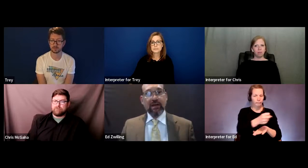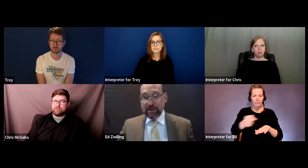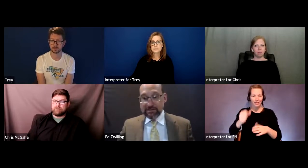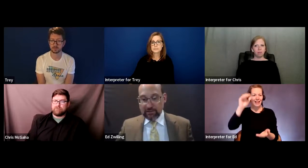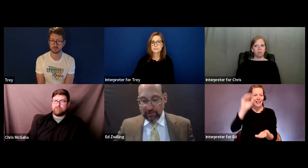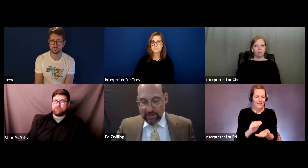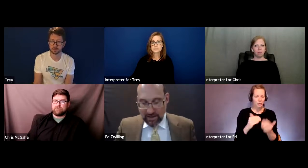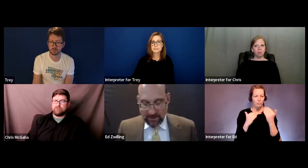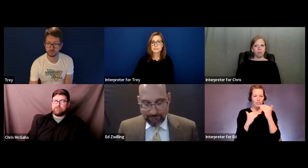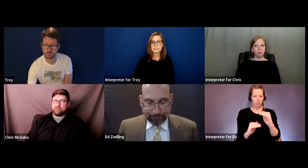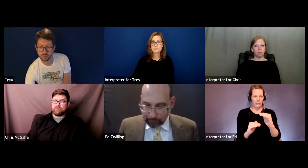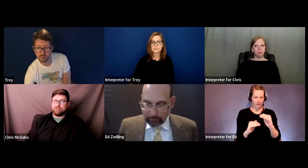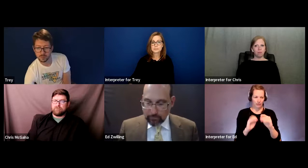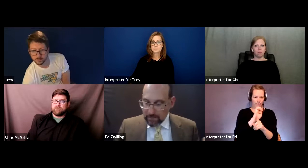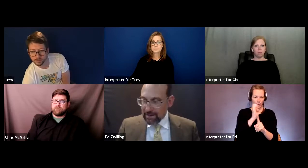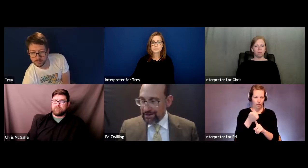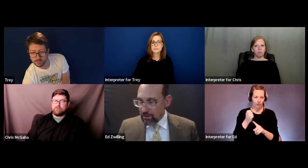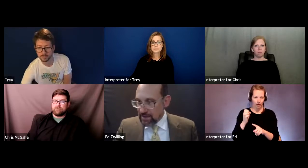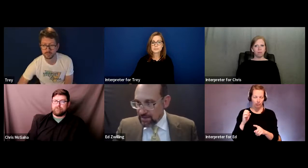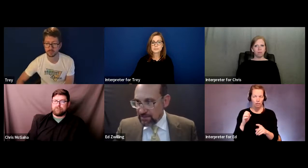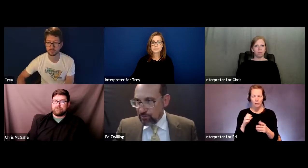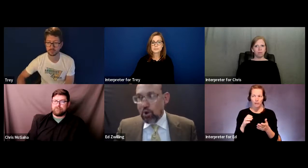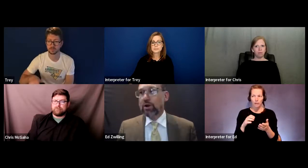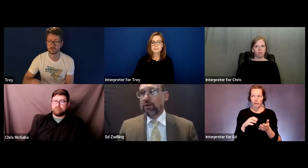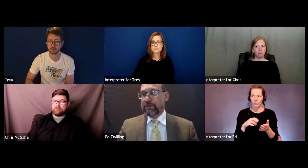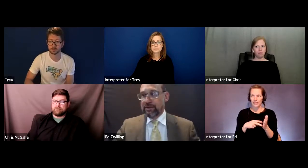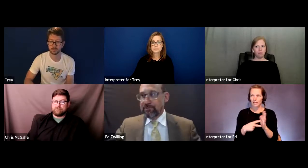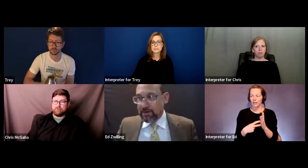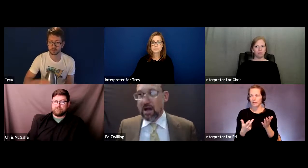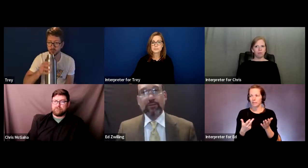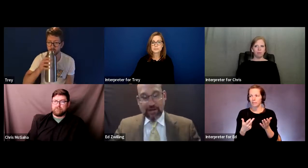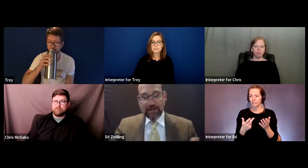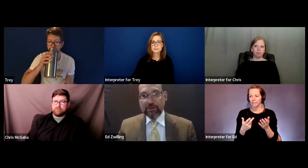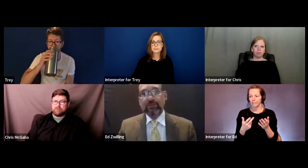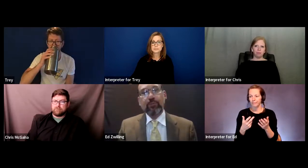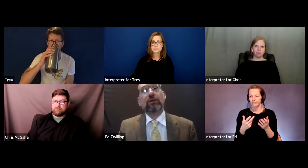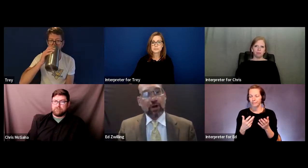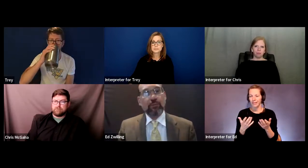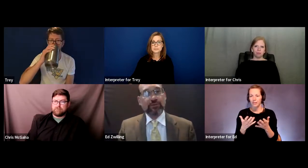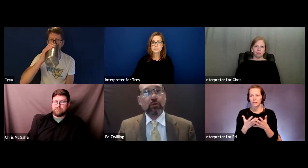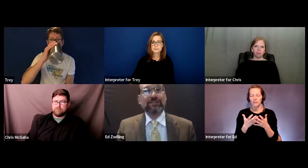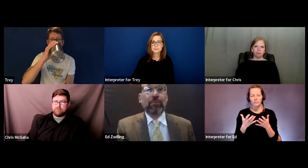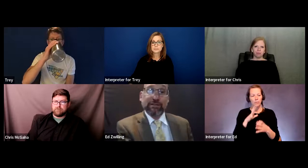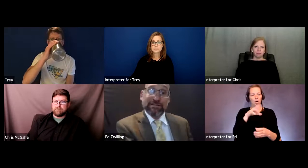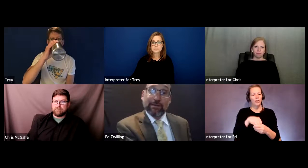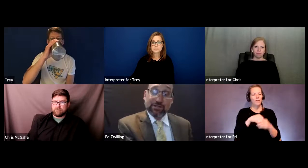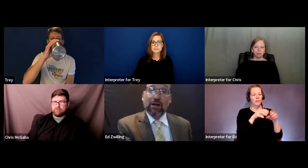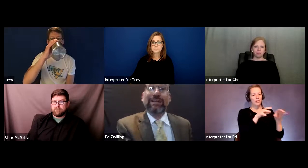And basically, as part of the common -- common -- as much of the common school as that child